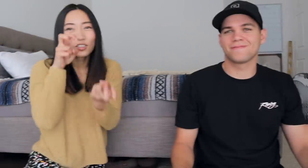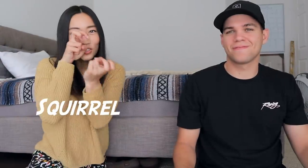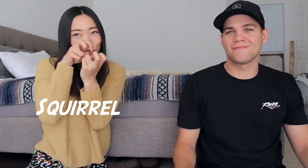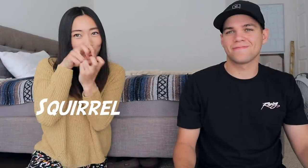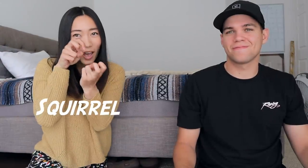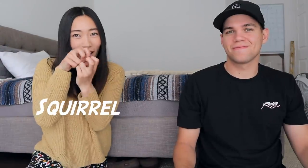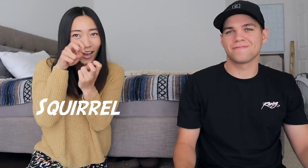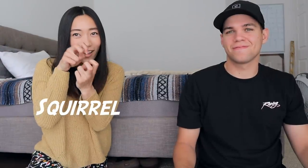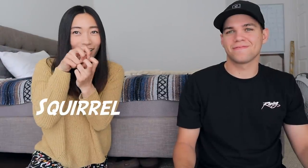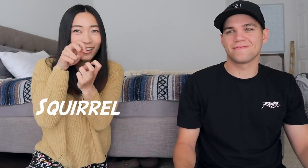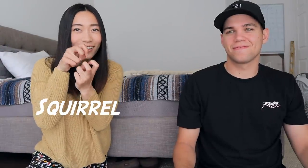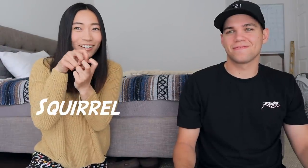Squirrel